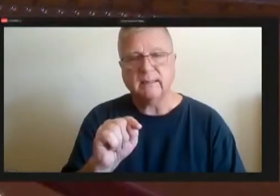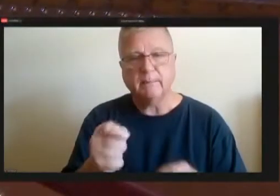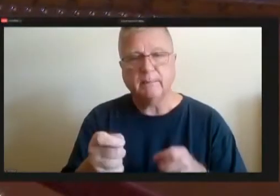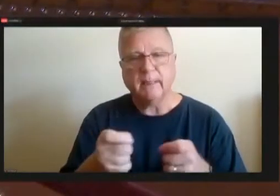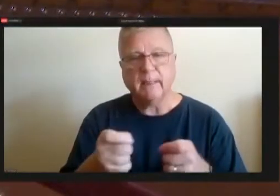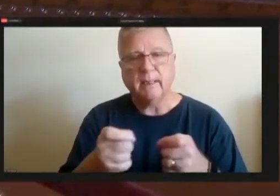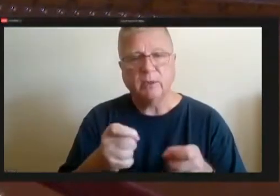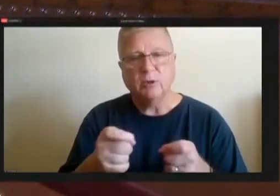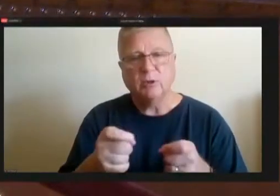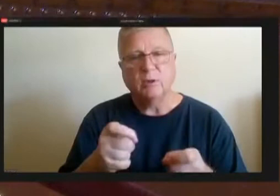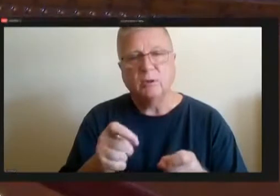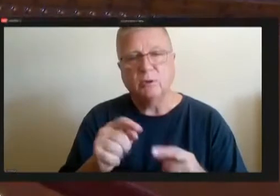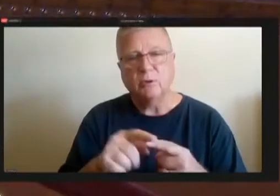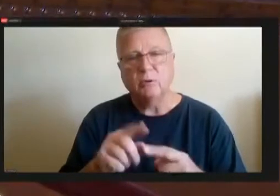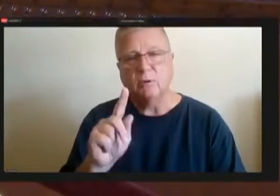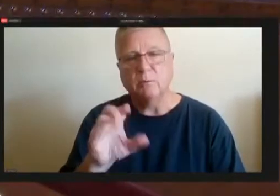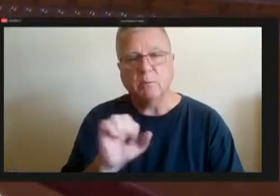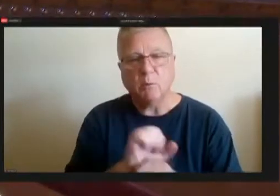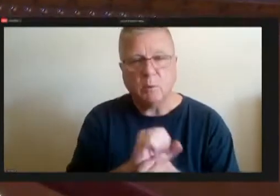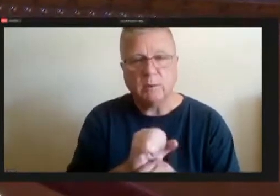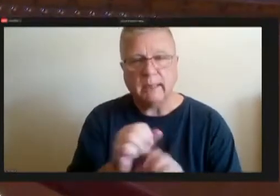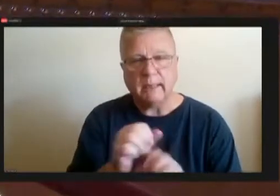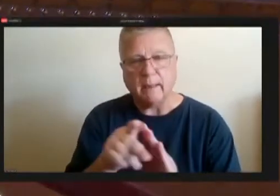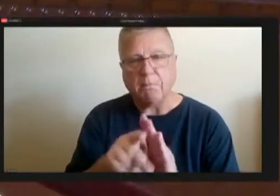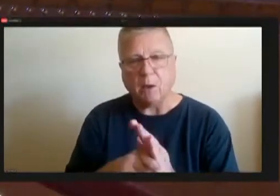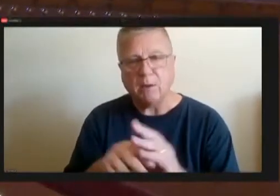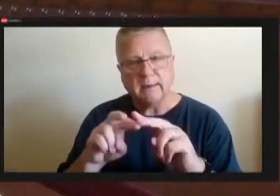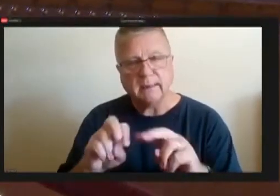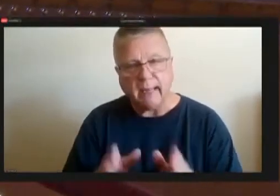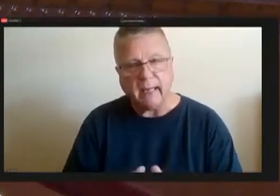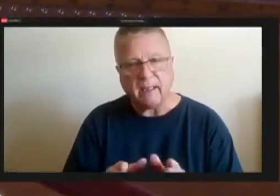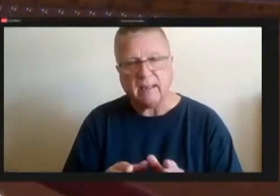as a policy analyst to to do me.